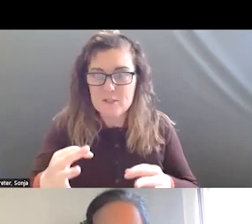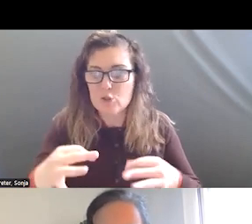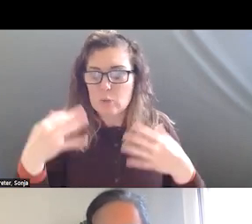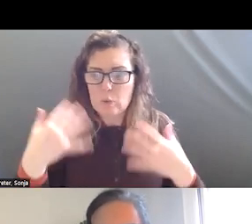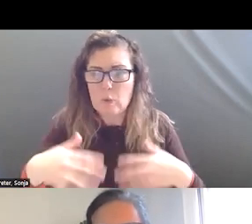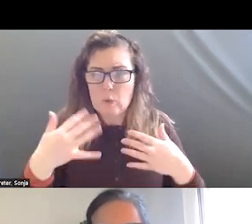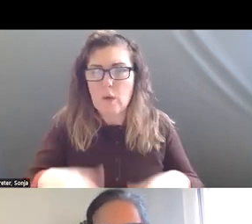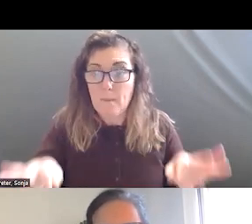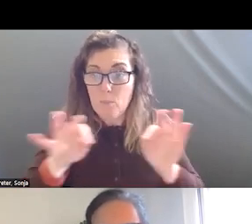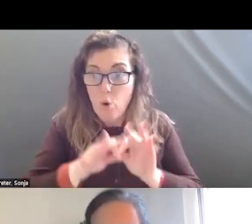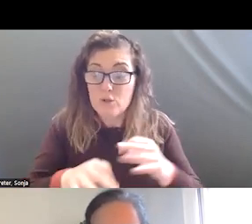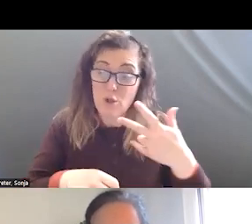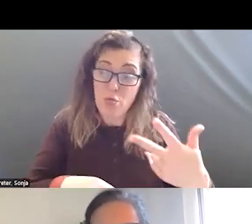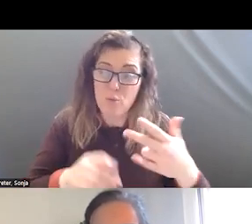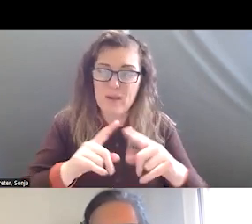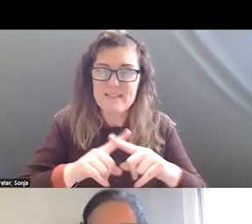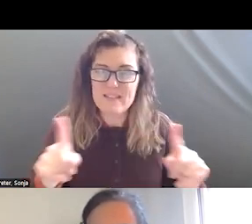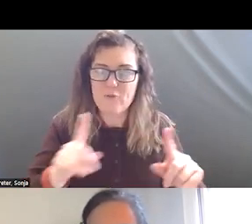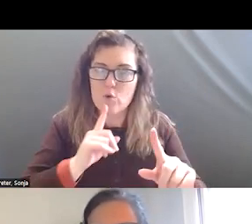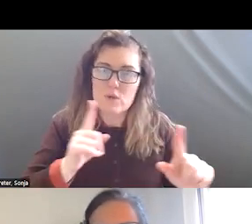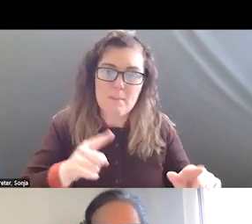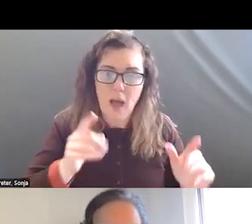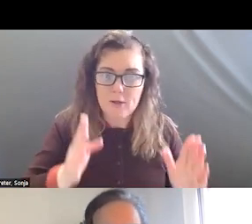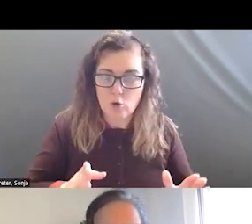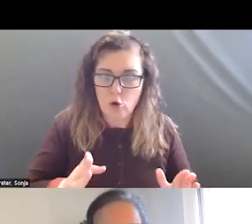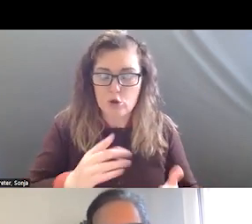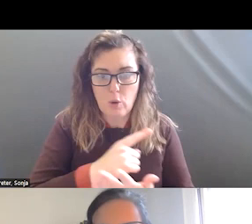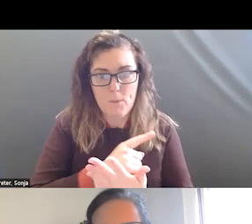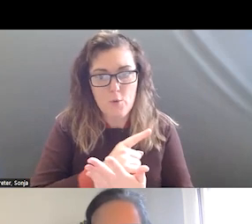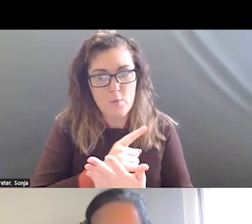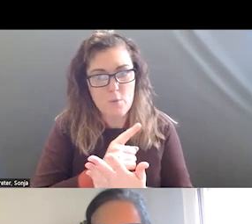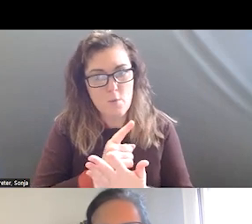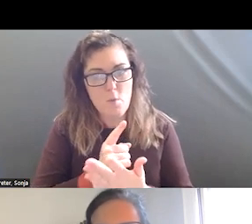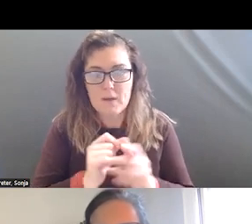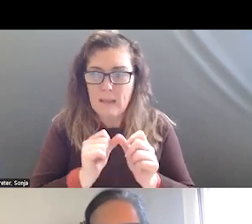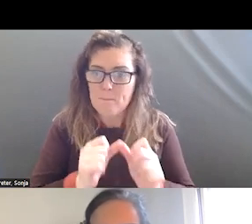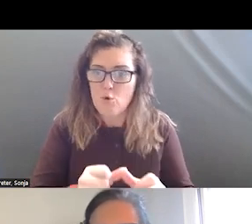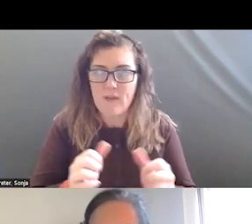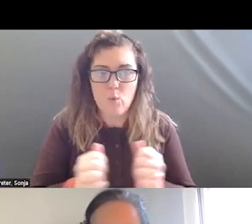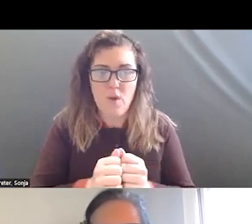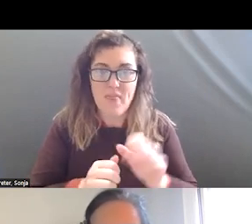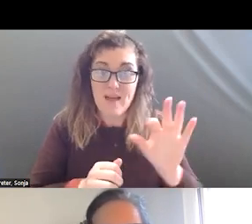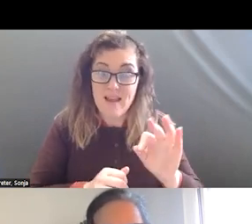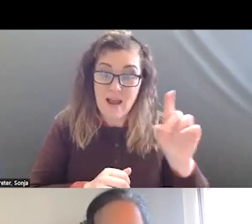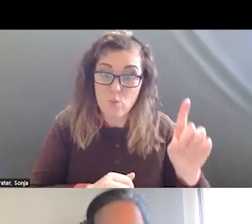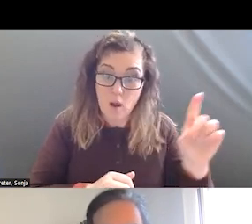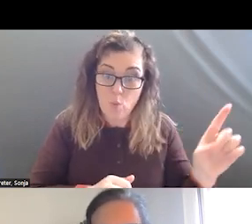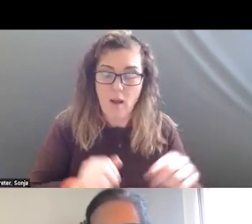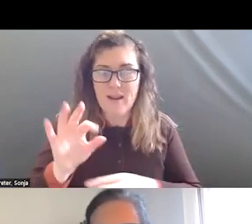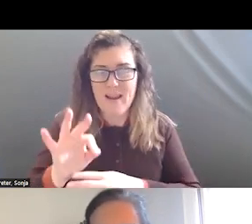RESPONDERS AND TO GET THAT 911 INTERFACE AND GET THAT ROLE OUT OF